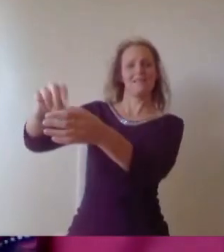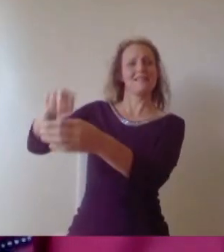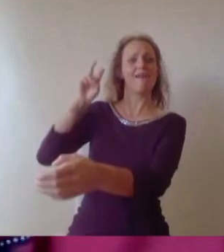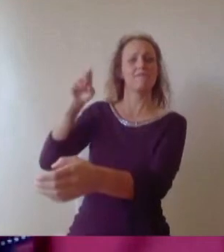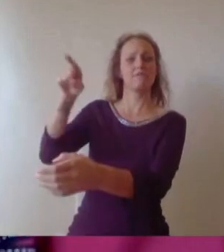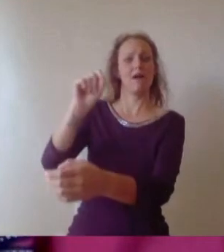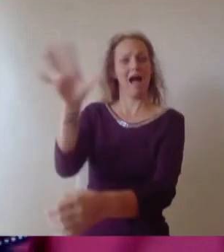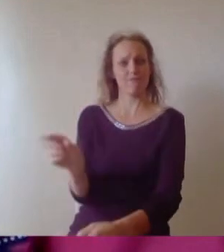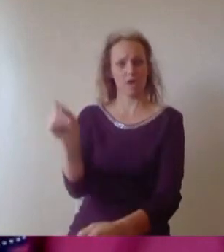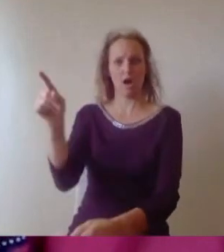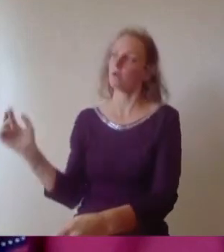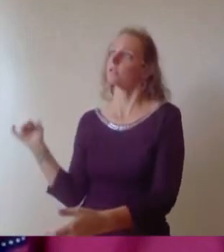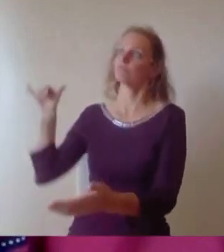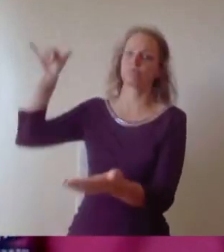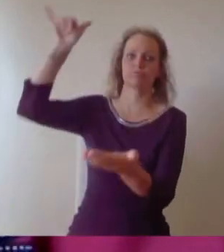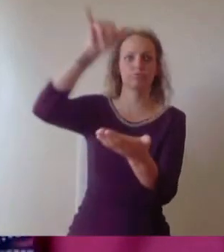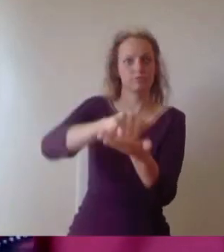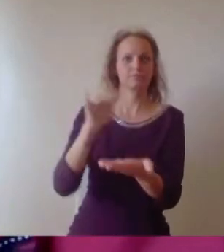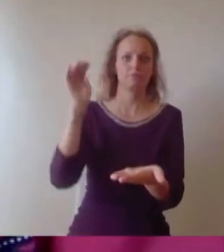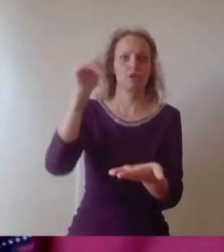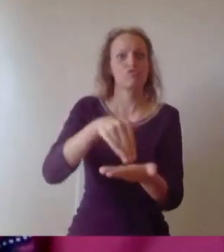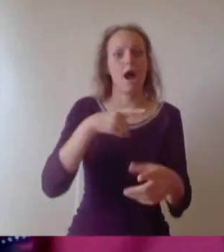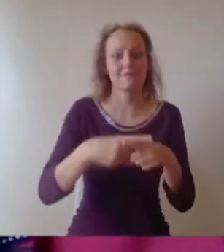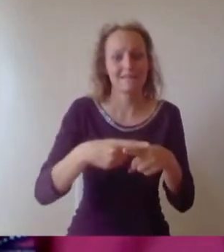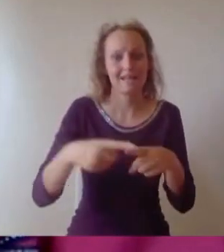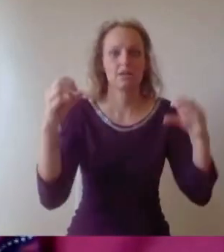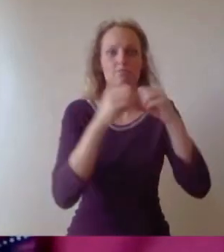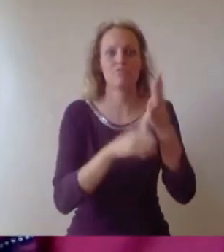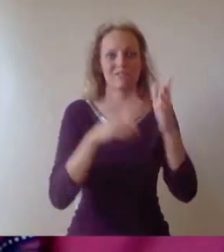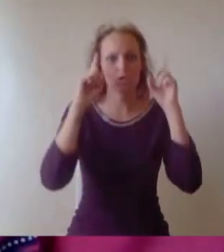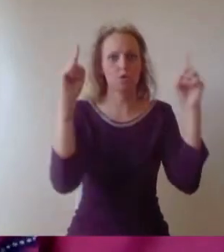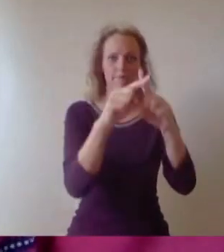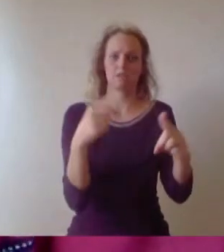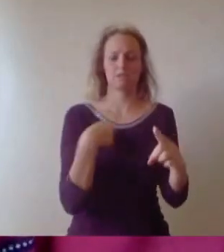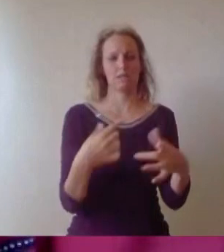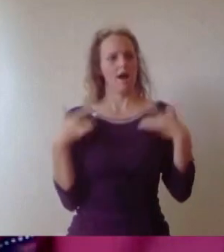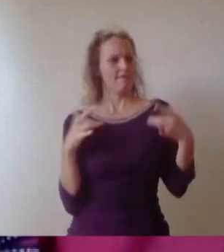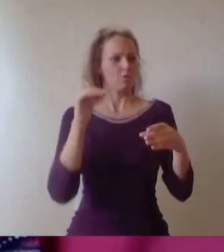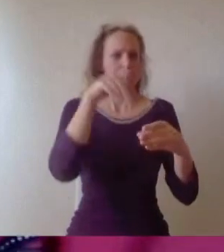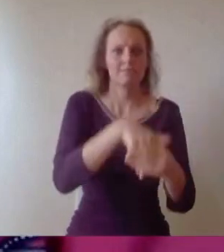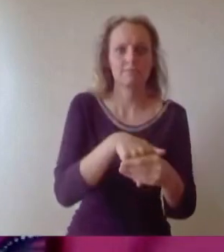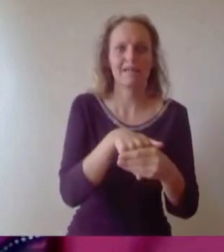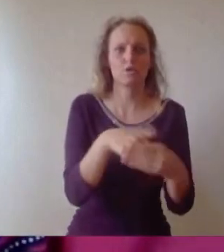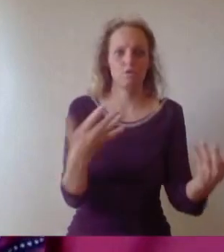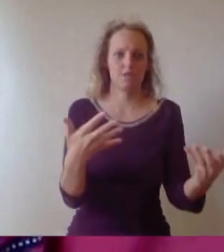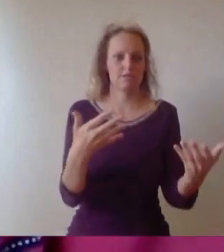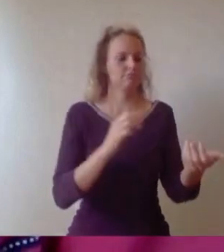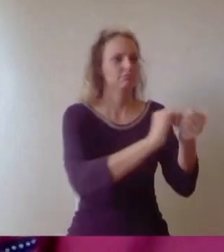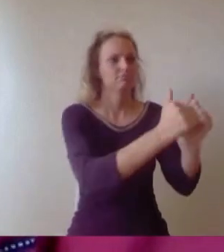environment I felt comfortable. My flatmates were lovely, course mates were as lost as I was and I really did feel that I was in a